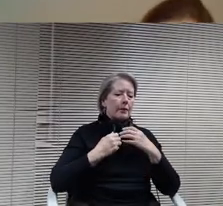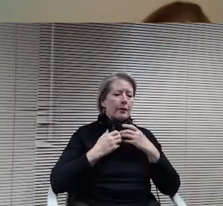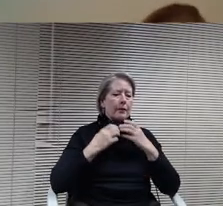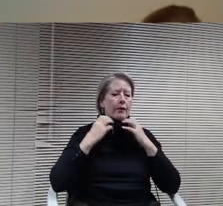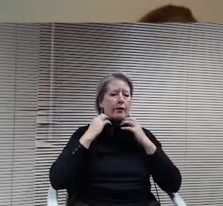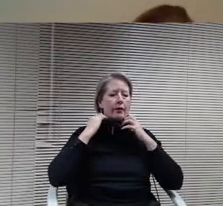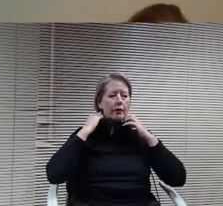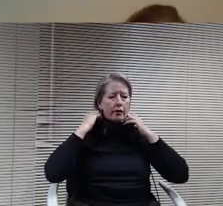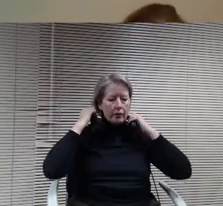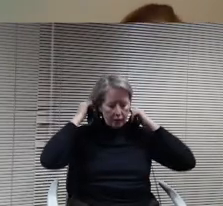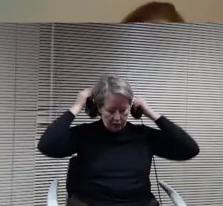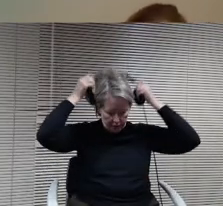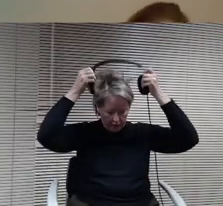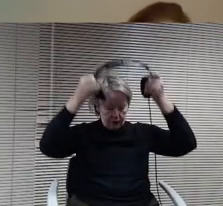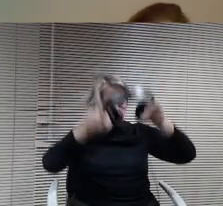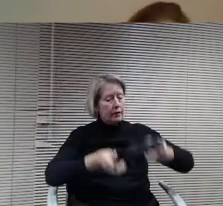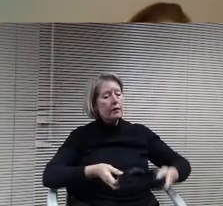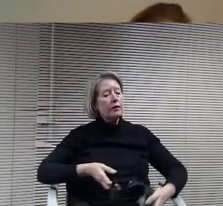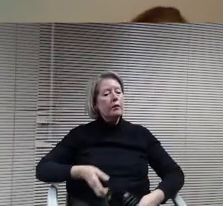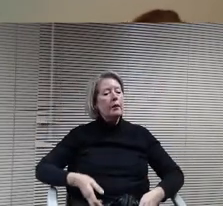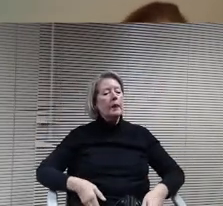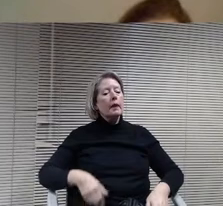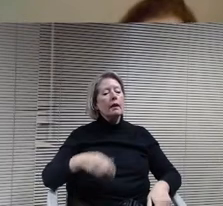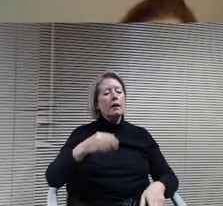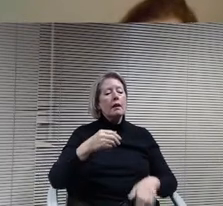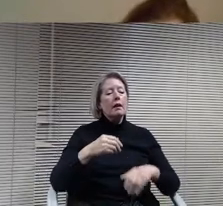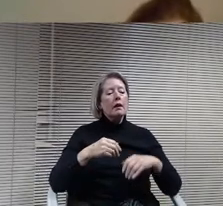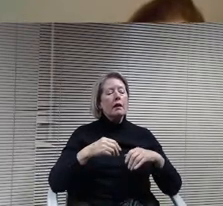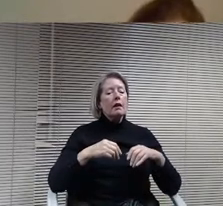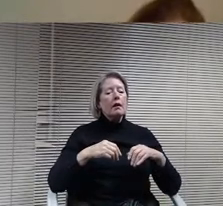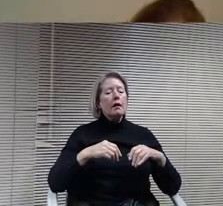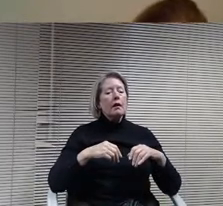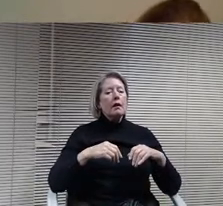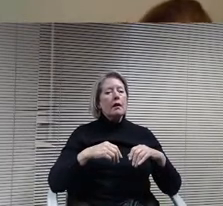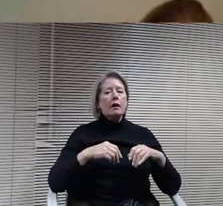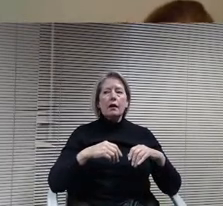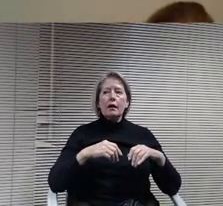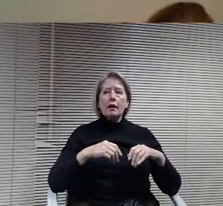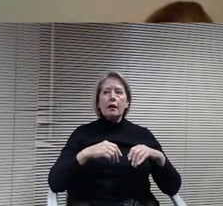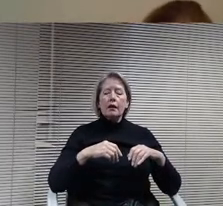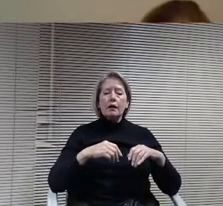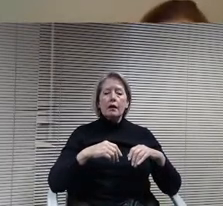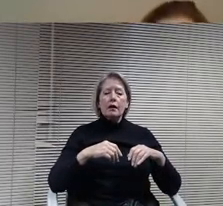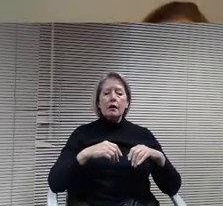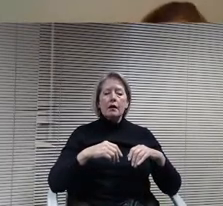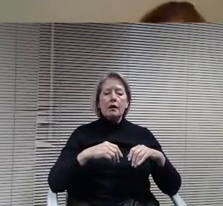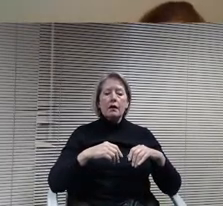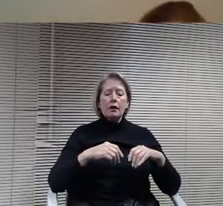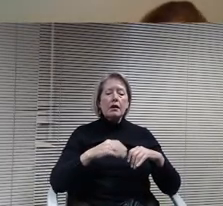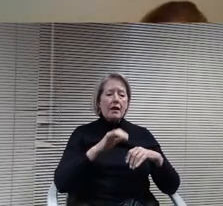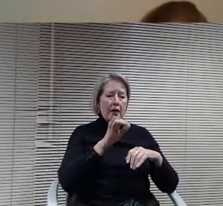OK, regarding the. The short professional building it came open in September. I